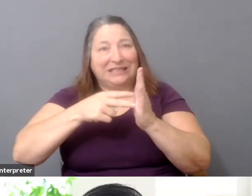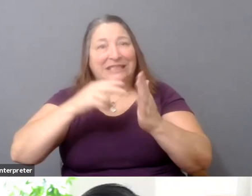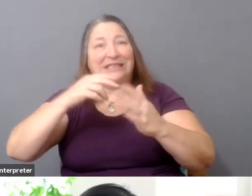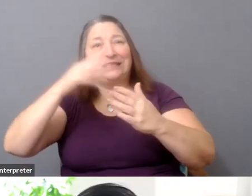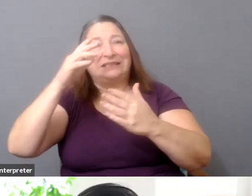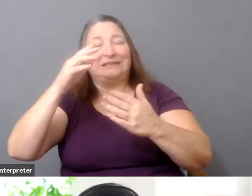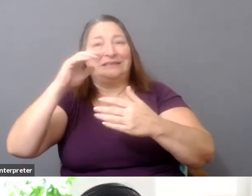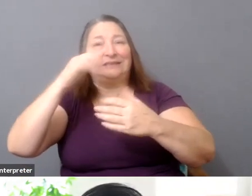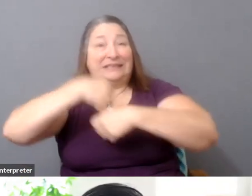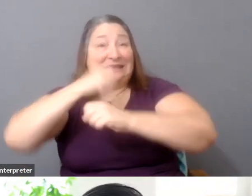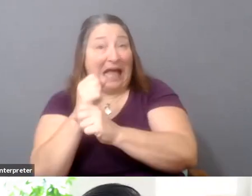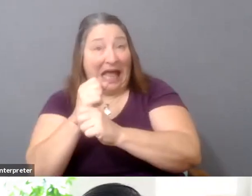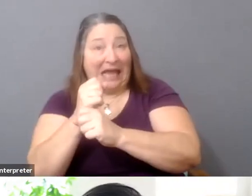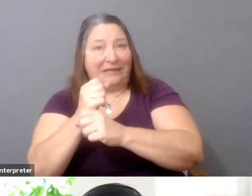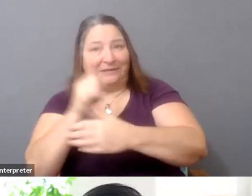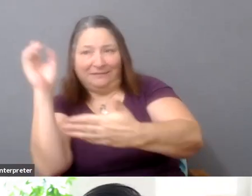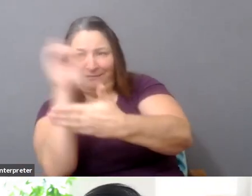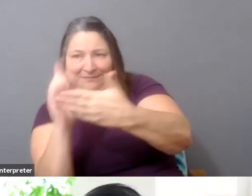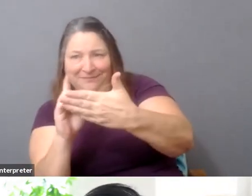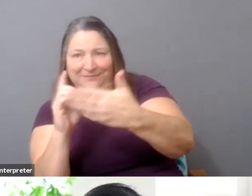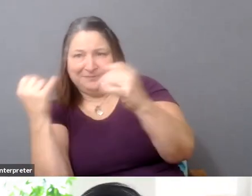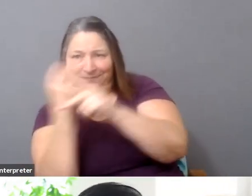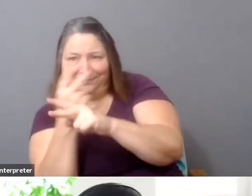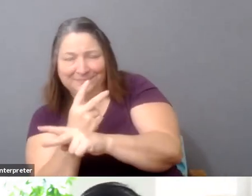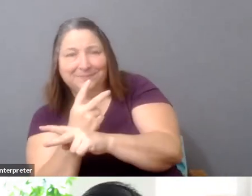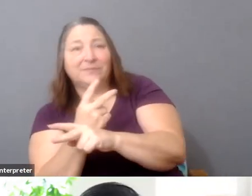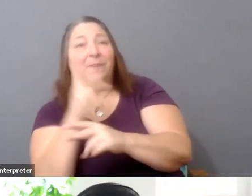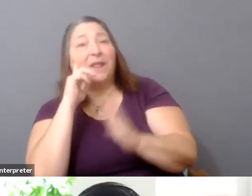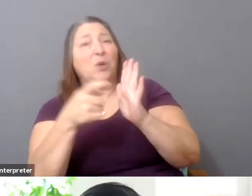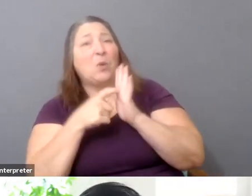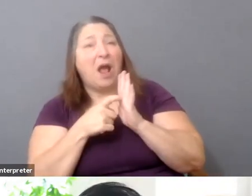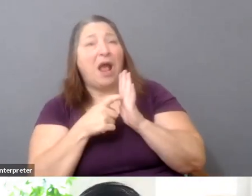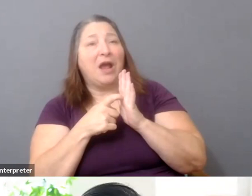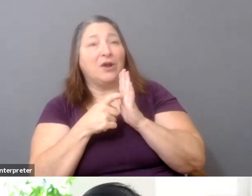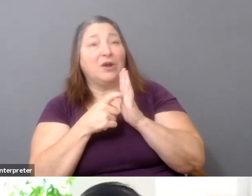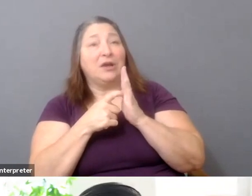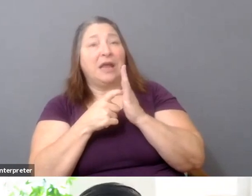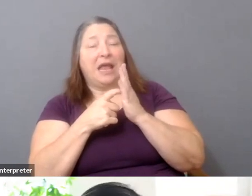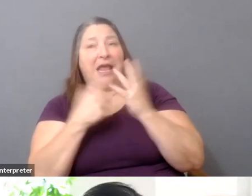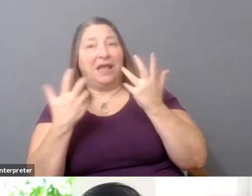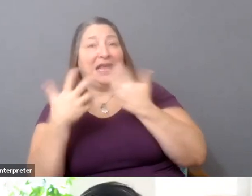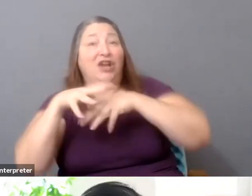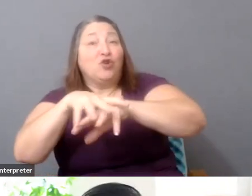And that's going to require an iterative process of trying things and learning and seeing what works